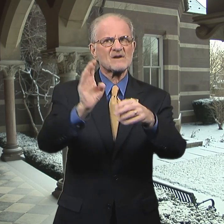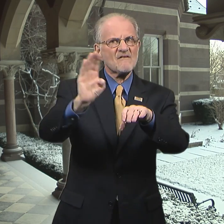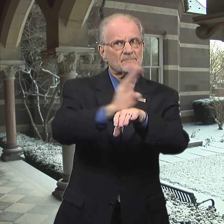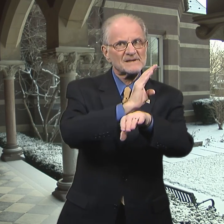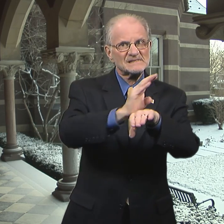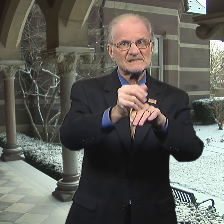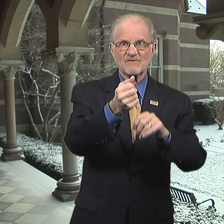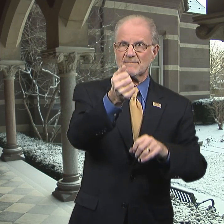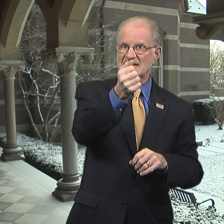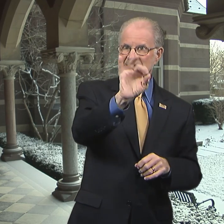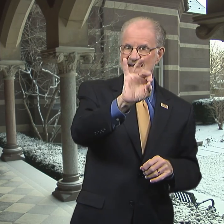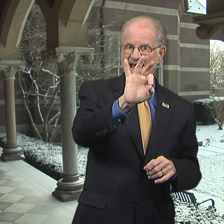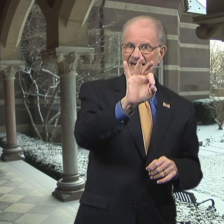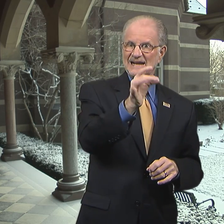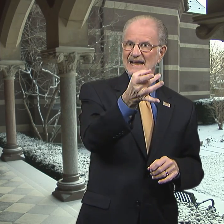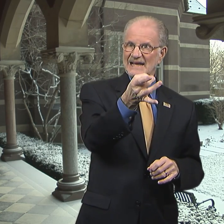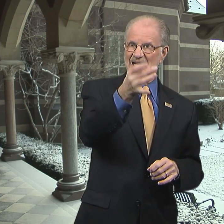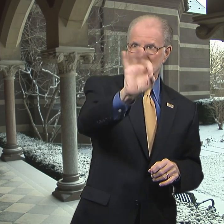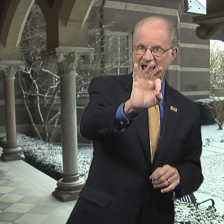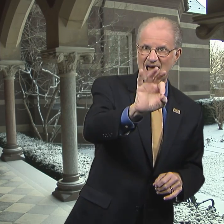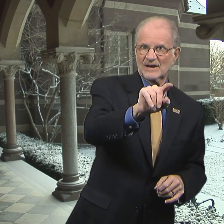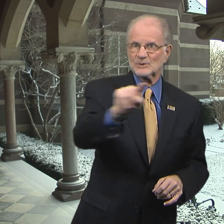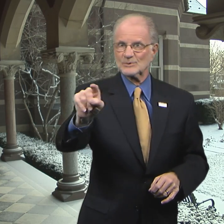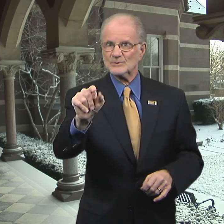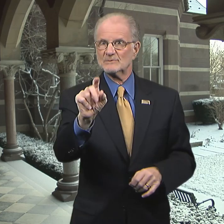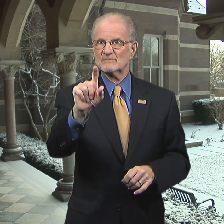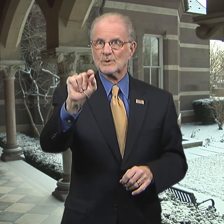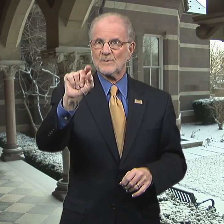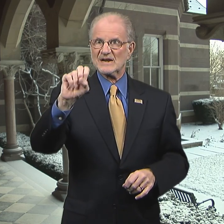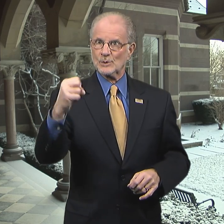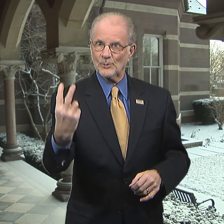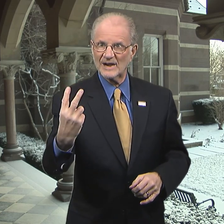in the Department of Business from 1989 to 2012,